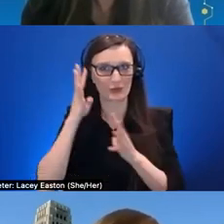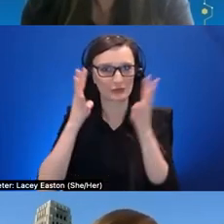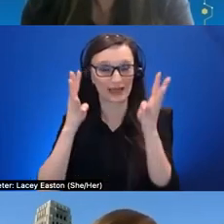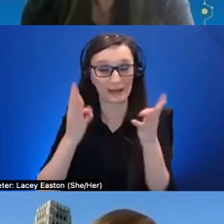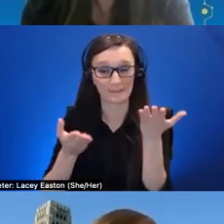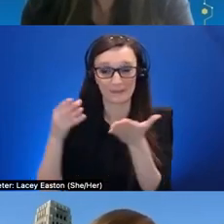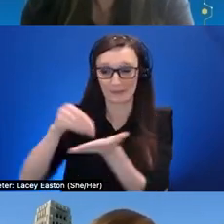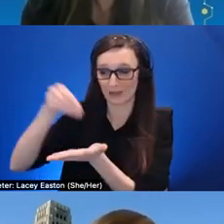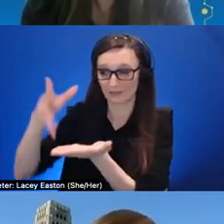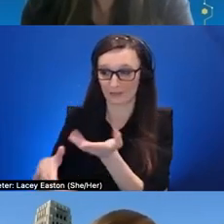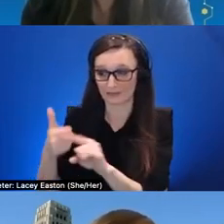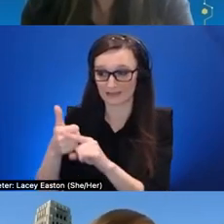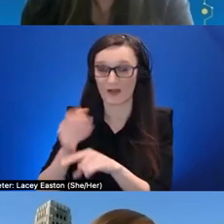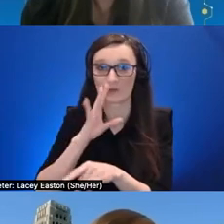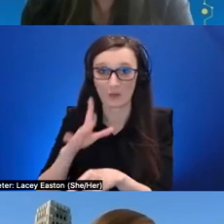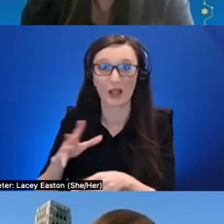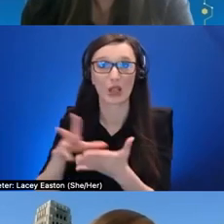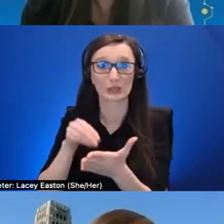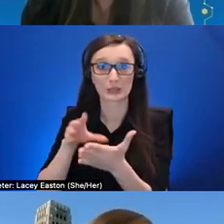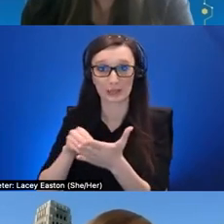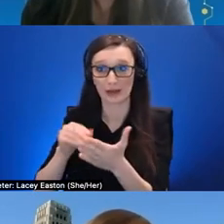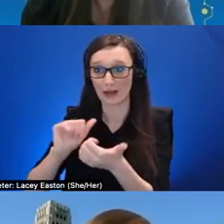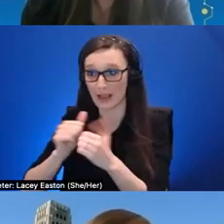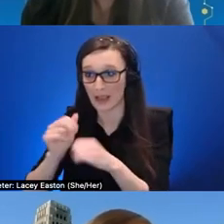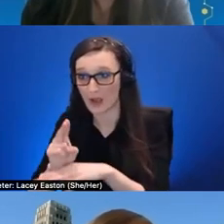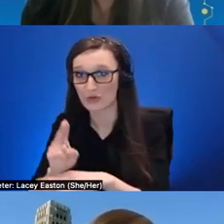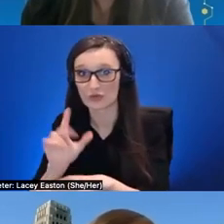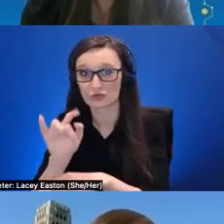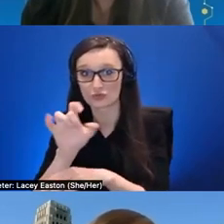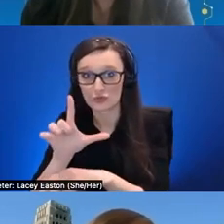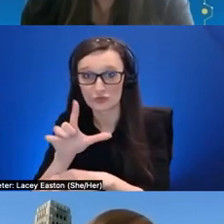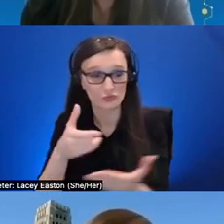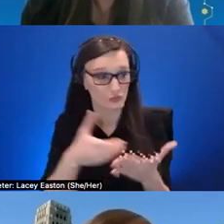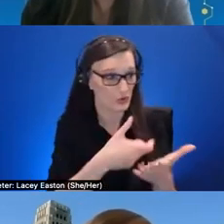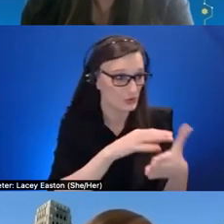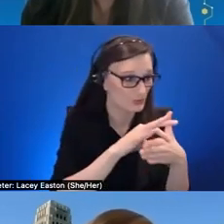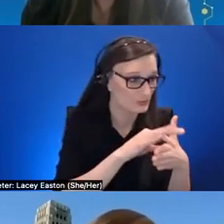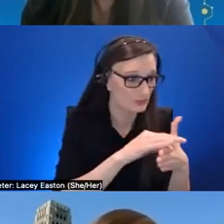and new content new subject matter knowledge and that's a big challenge so really thinking about